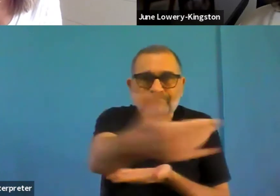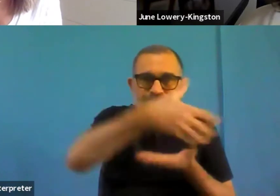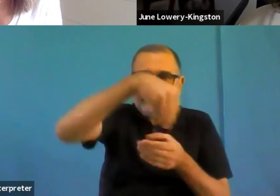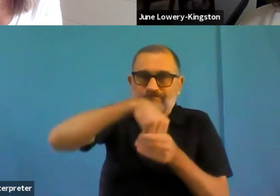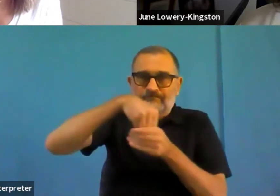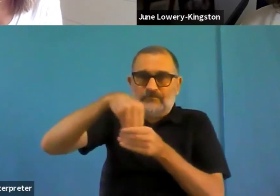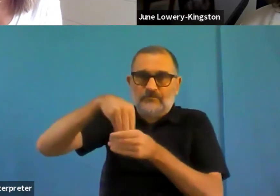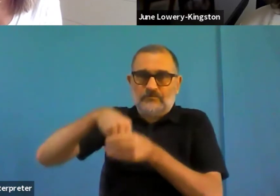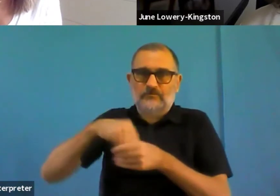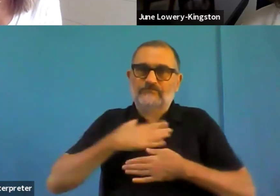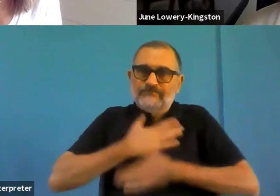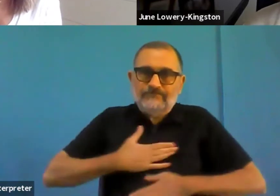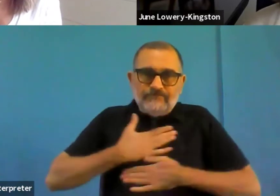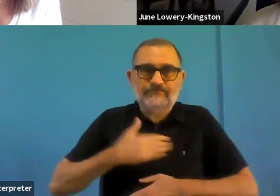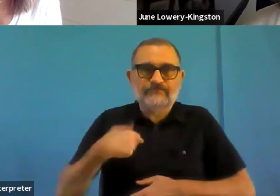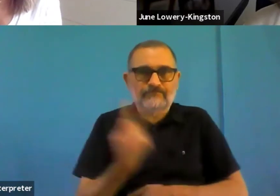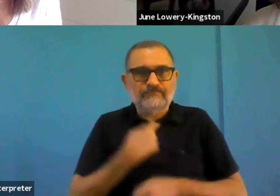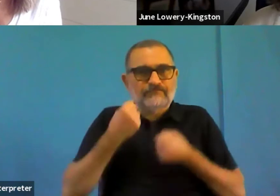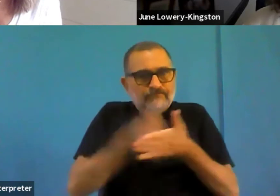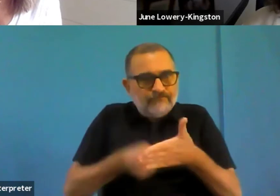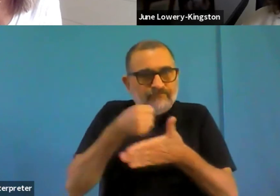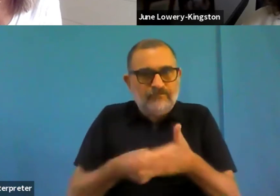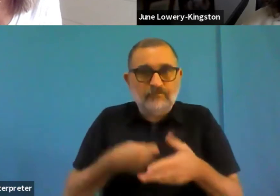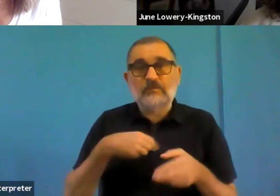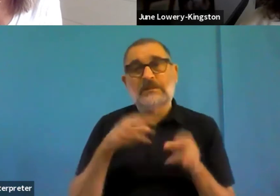responsible for public feedback and communication in general.